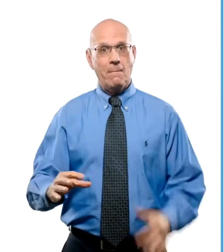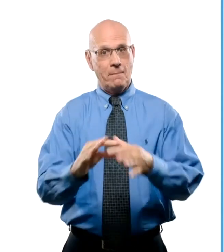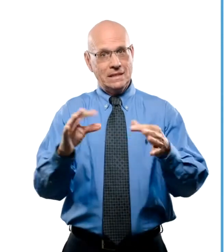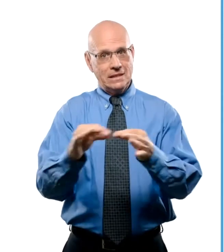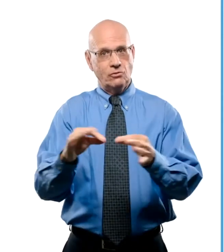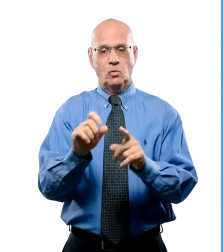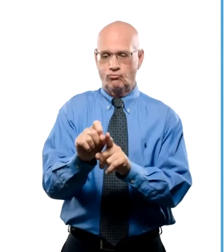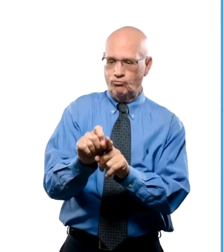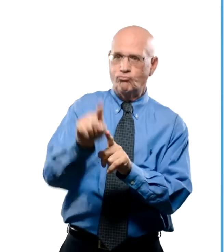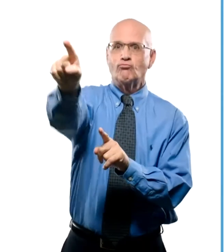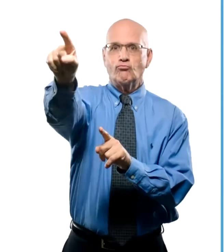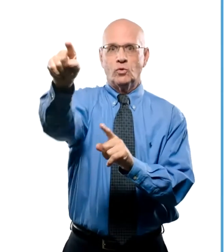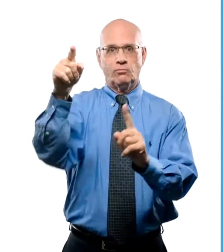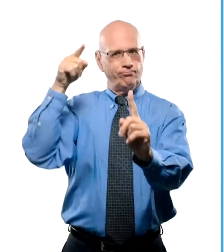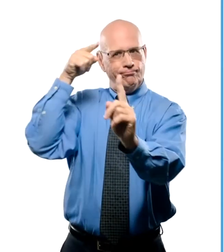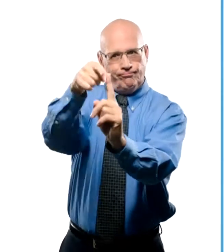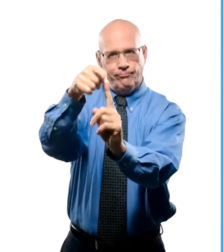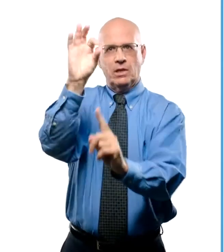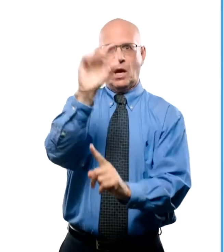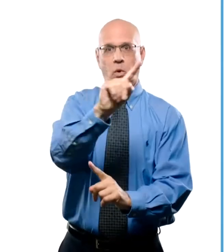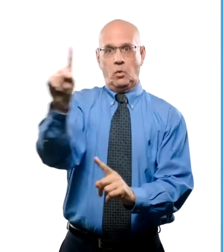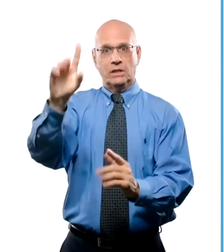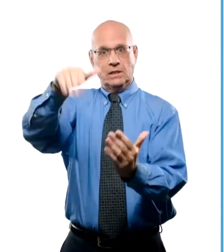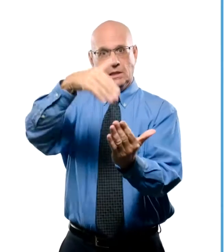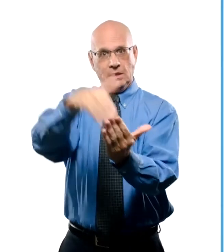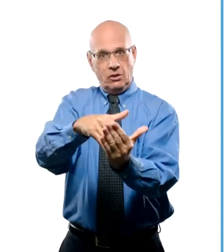Messages are routed to the appropriate 911 Center in a designated queue.